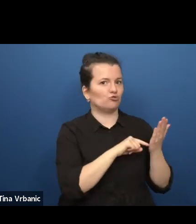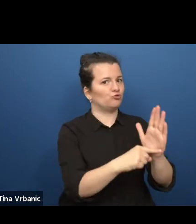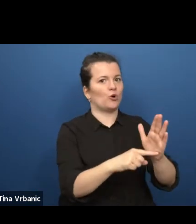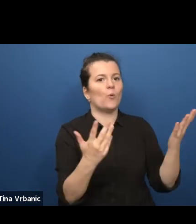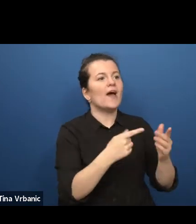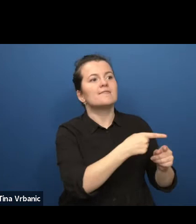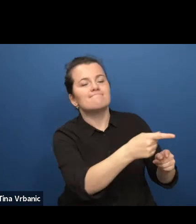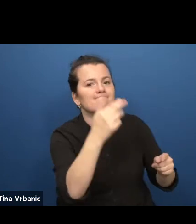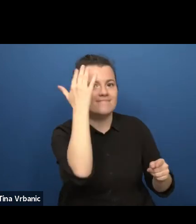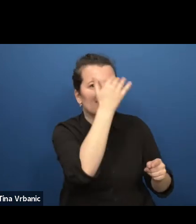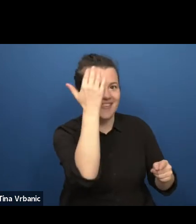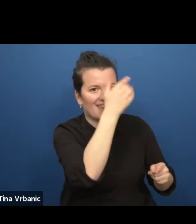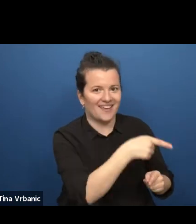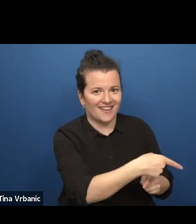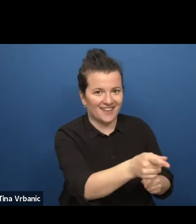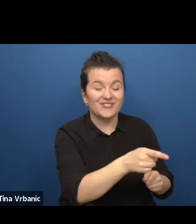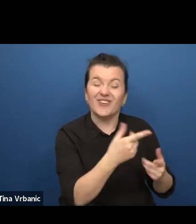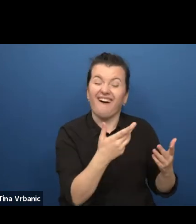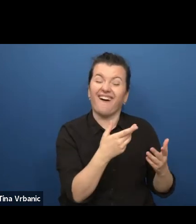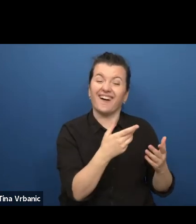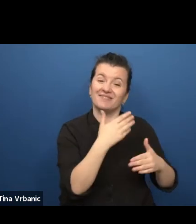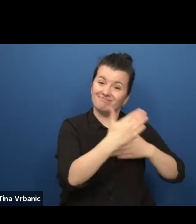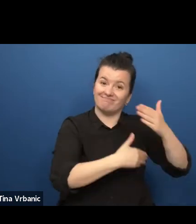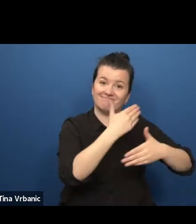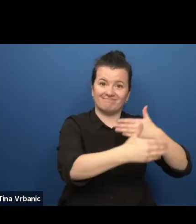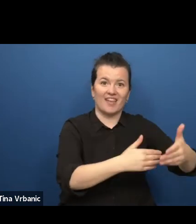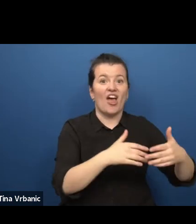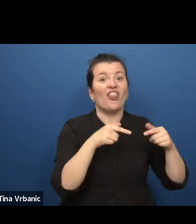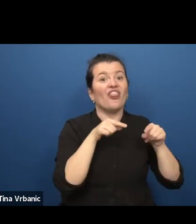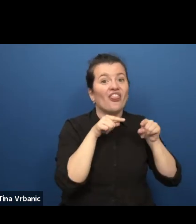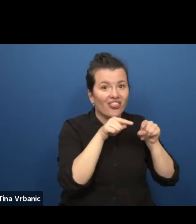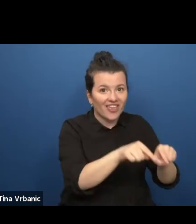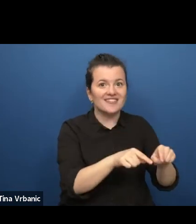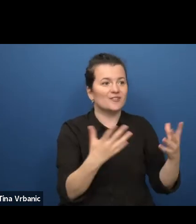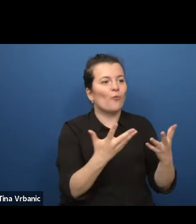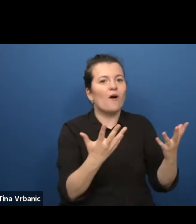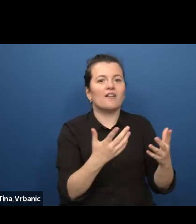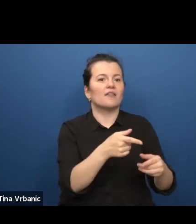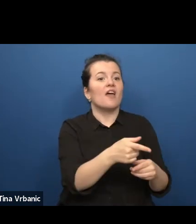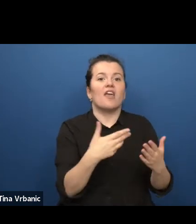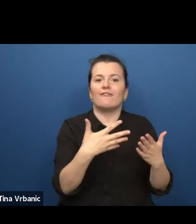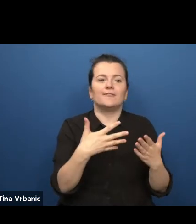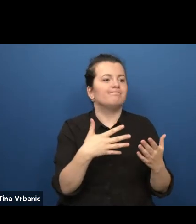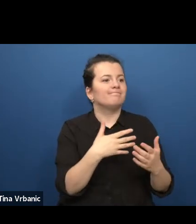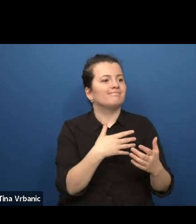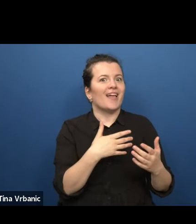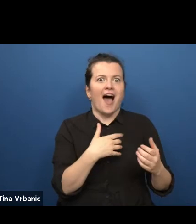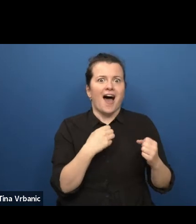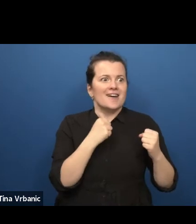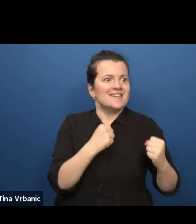of building at the aim to empower the powerless in society with a focus on the working class